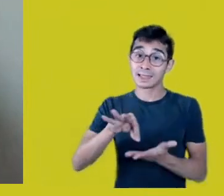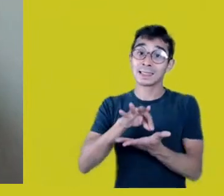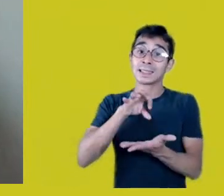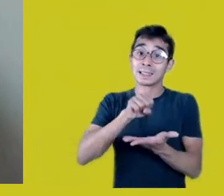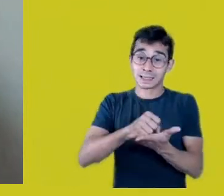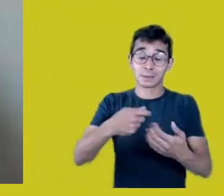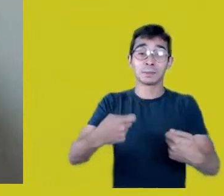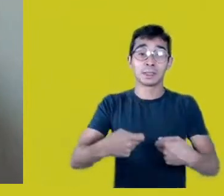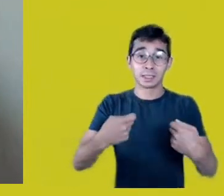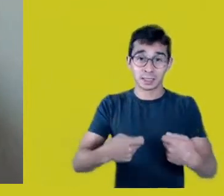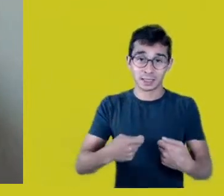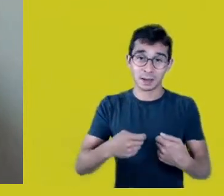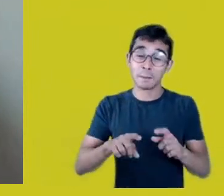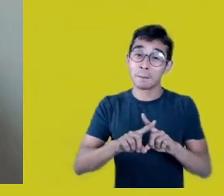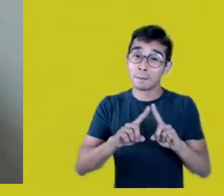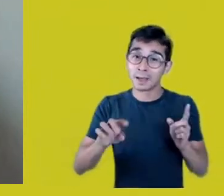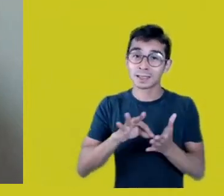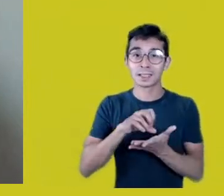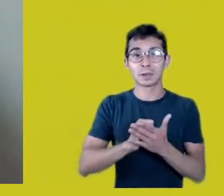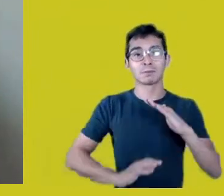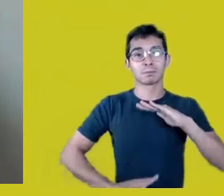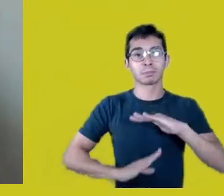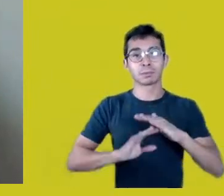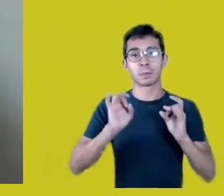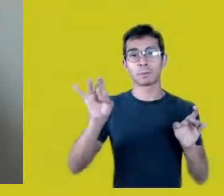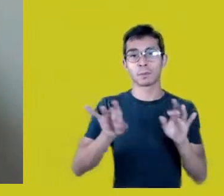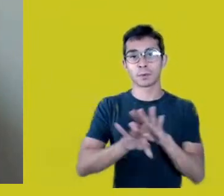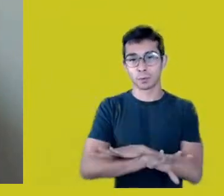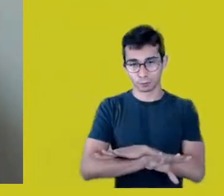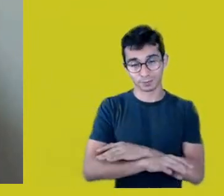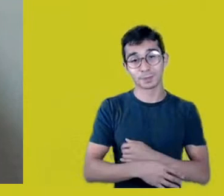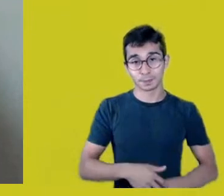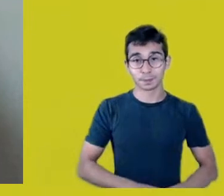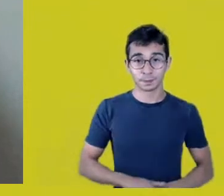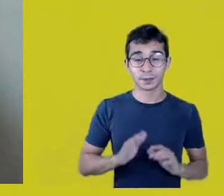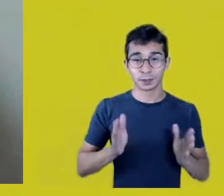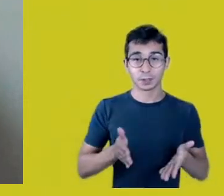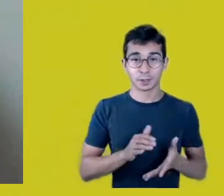And the third stage, Enchanting, will be held in May,